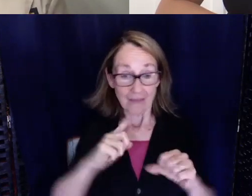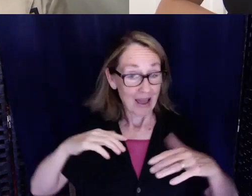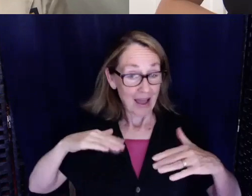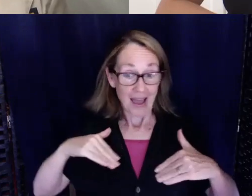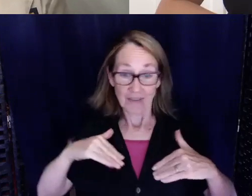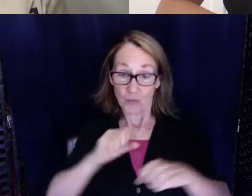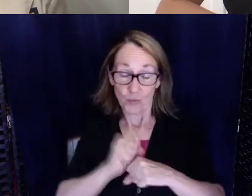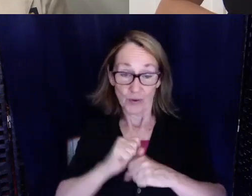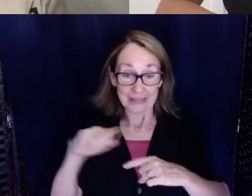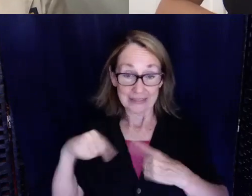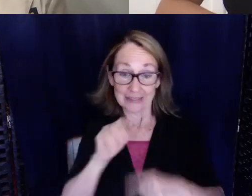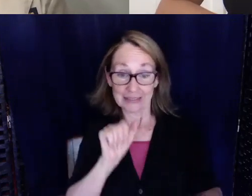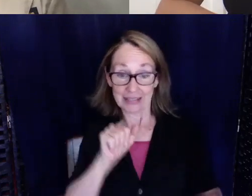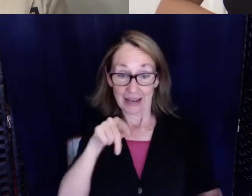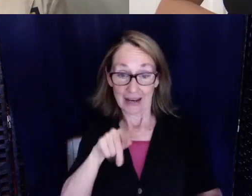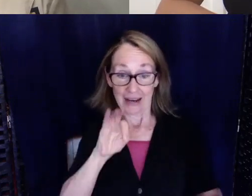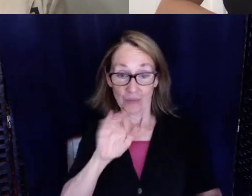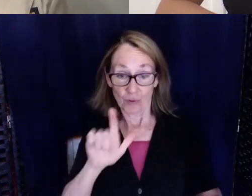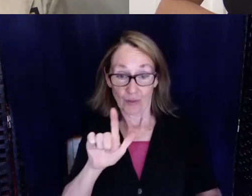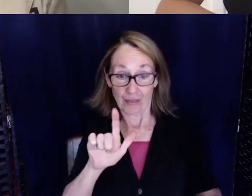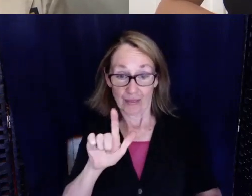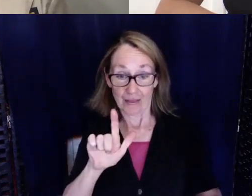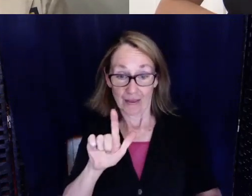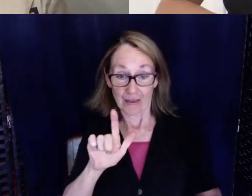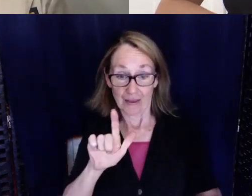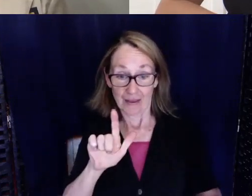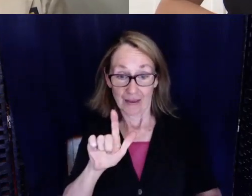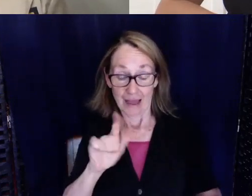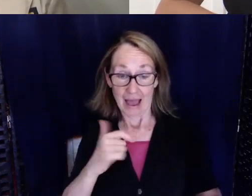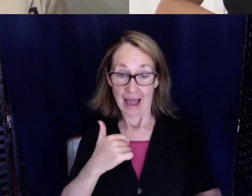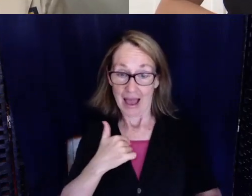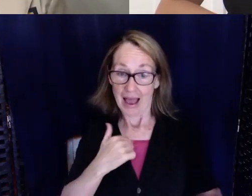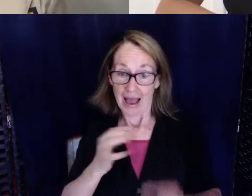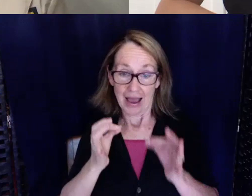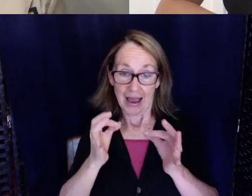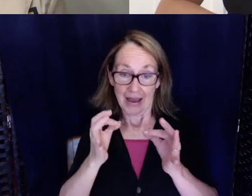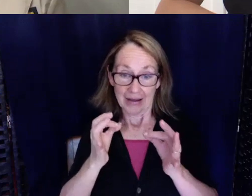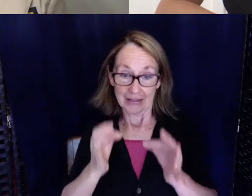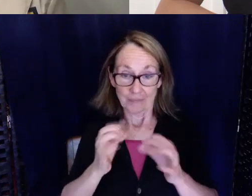because I decided, I'd talk to my managers at the